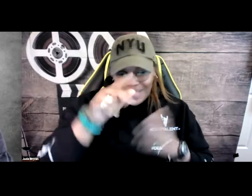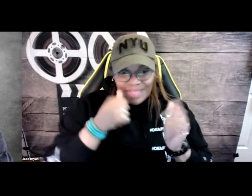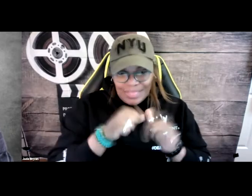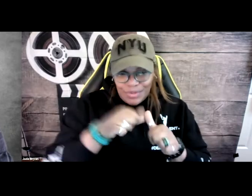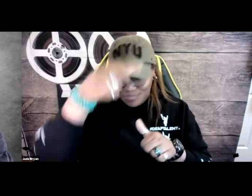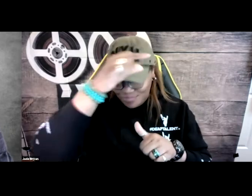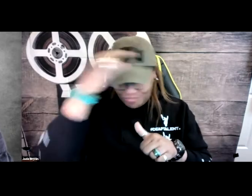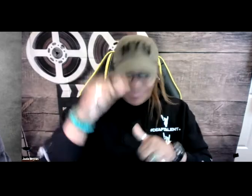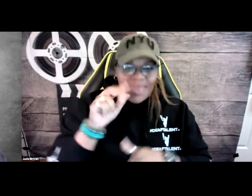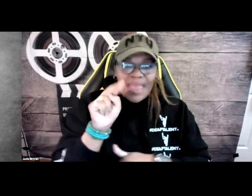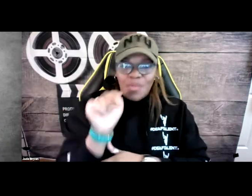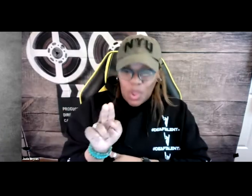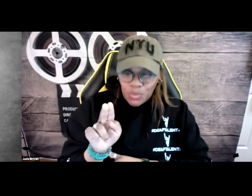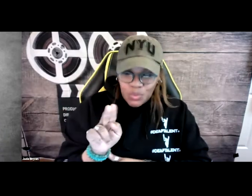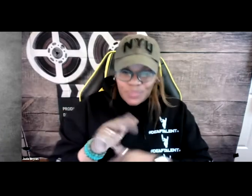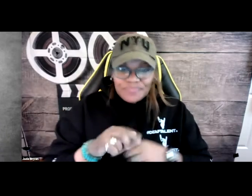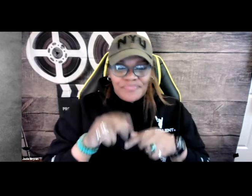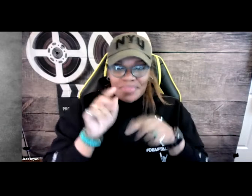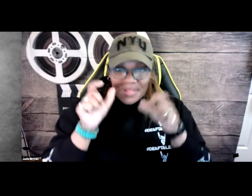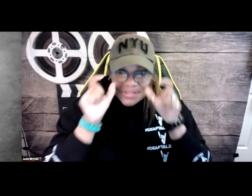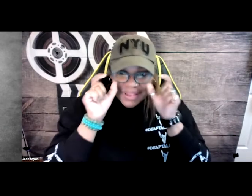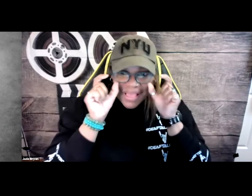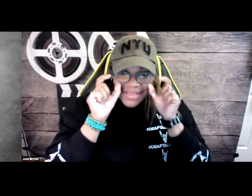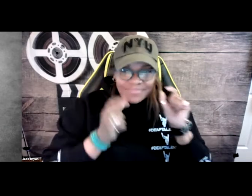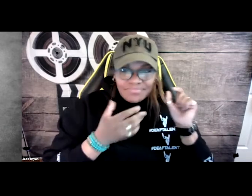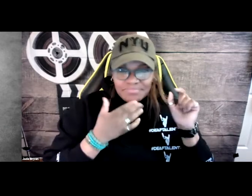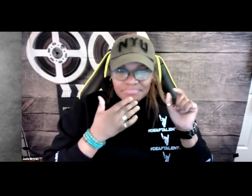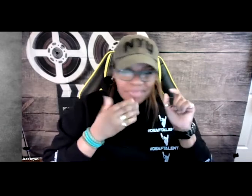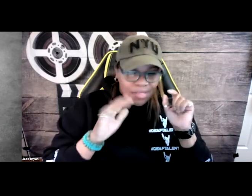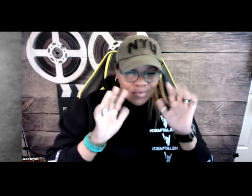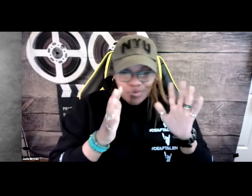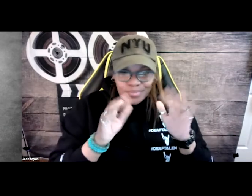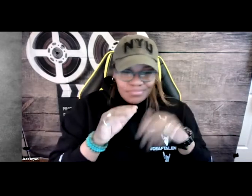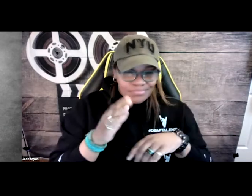green with different various colors of that, with NYU blazened across.